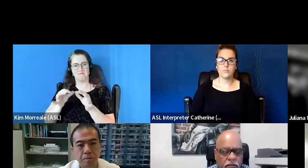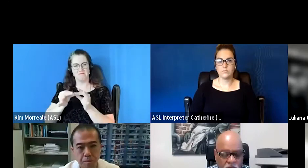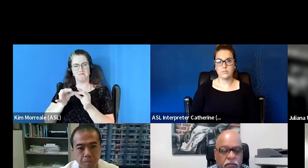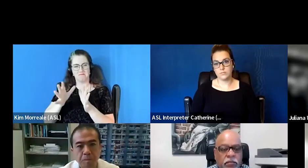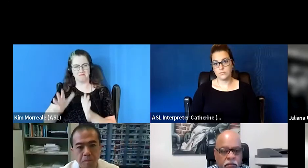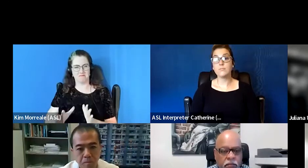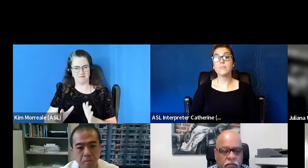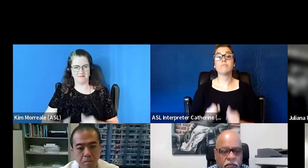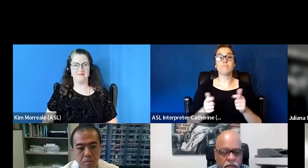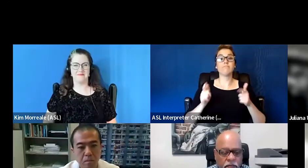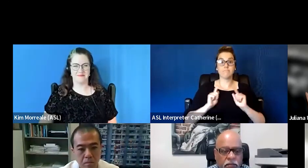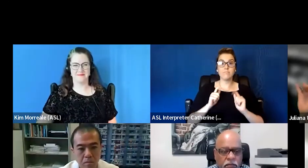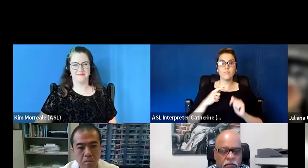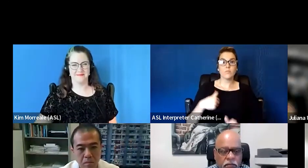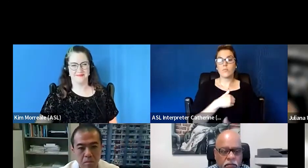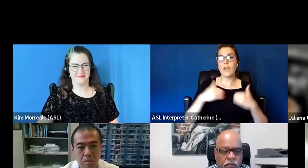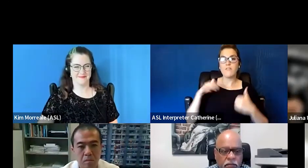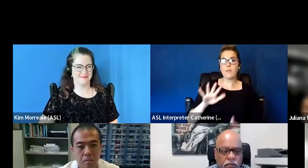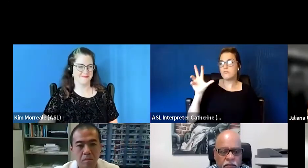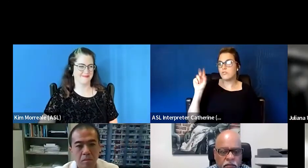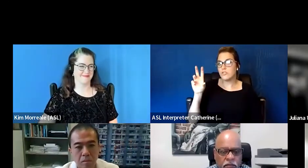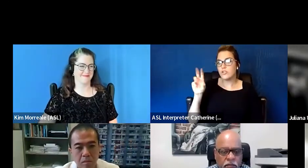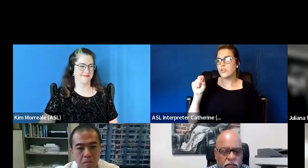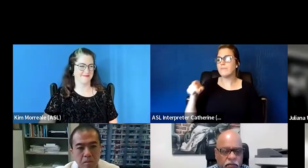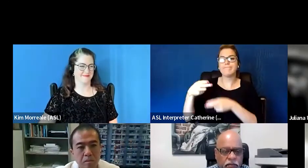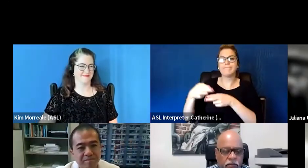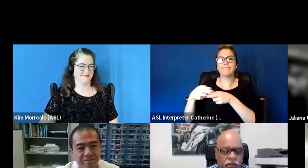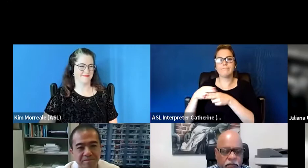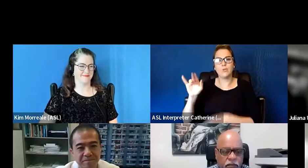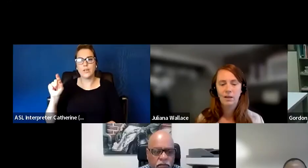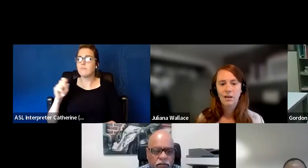step into as they move into permanent supported housing.